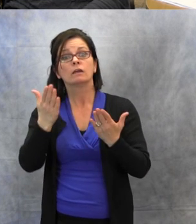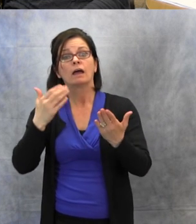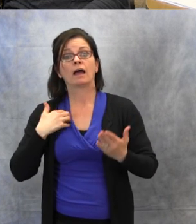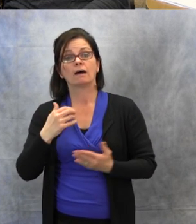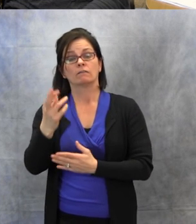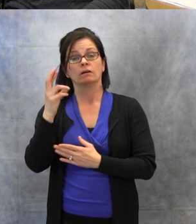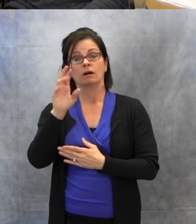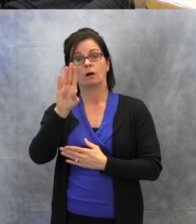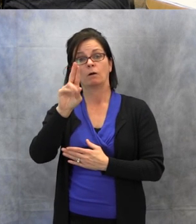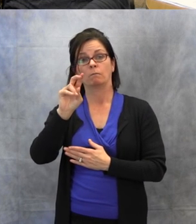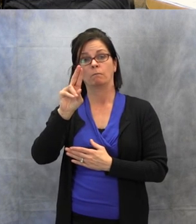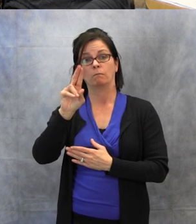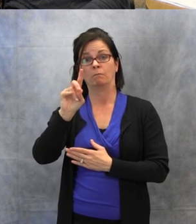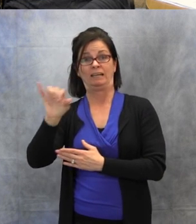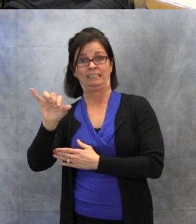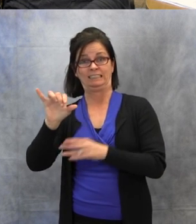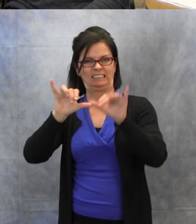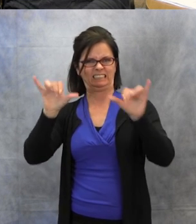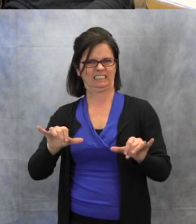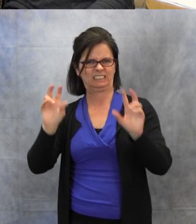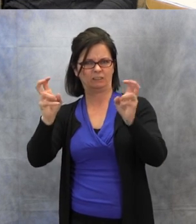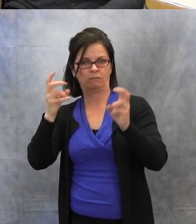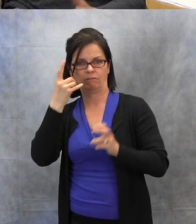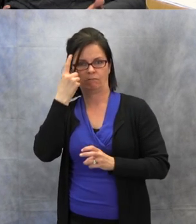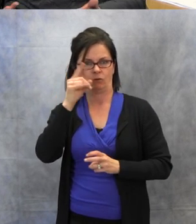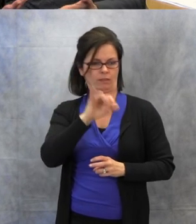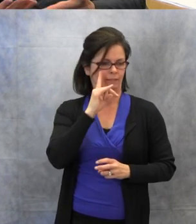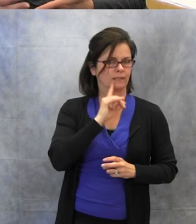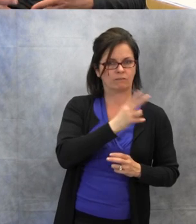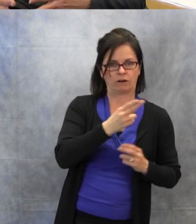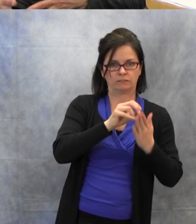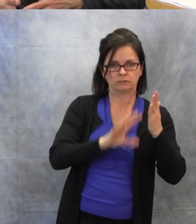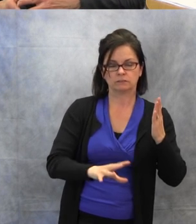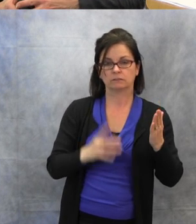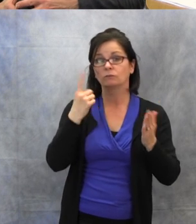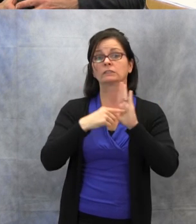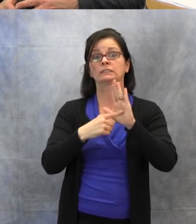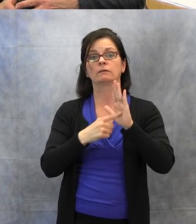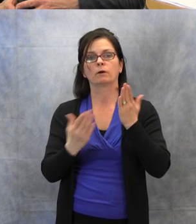and hard of hearing student, so they can have someone, who is maybe taking notes for them,